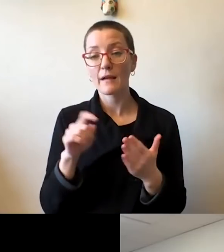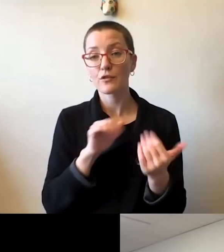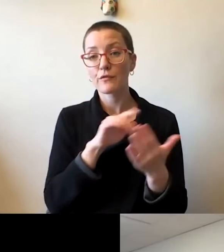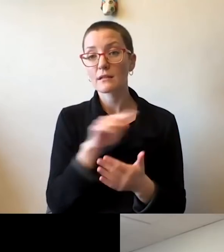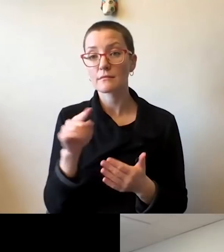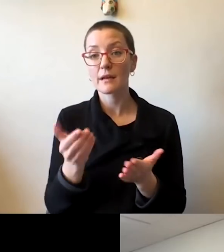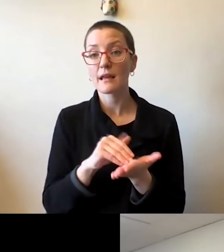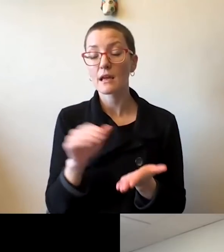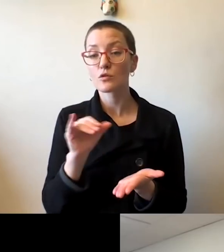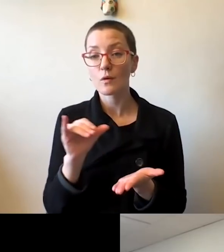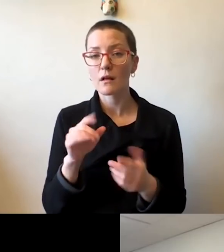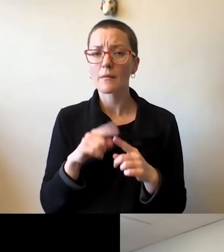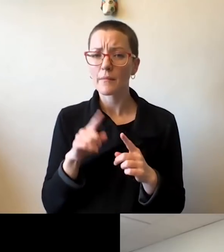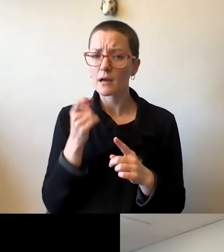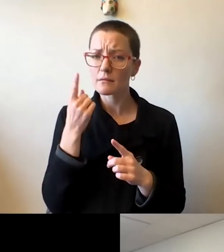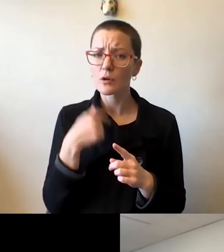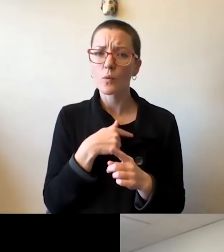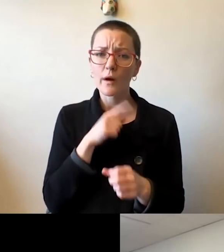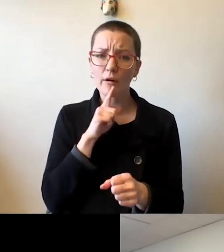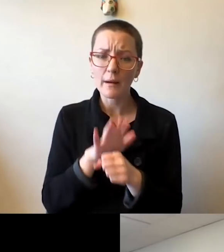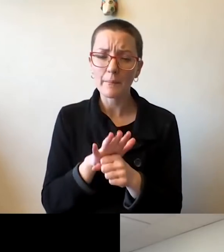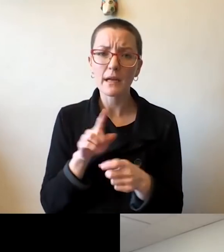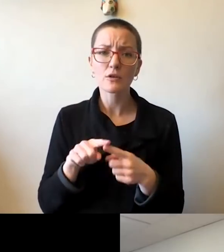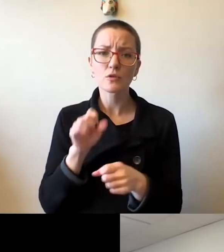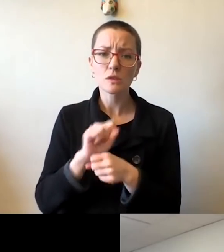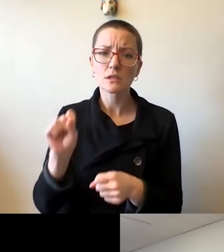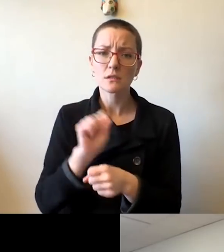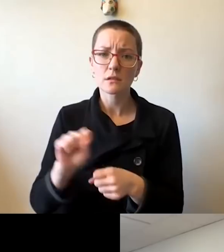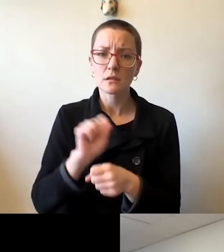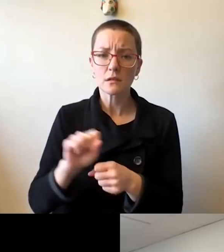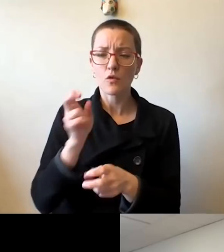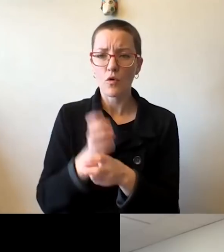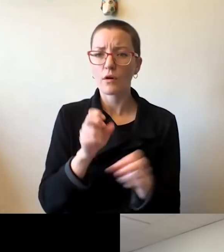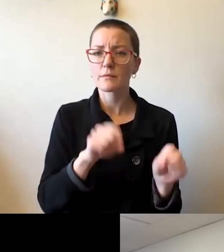But we are committed as to working as hard as we can to protect our employees.